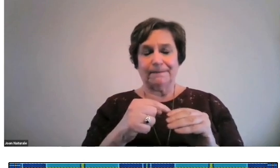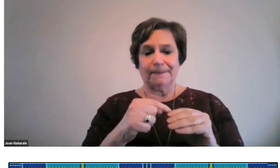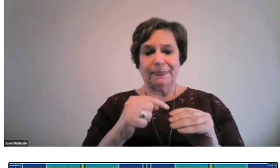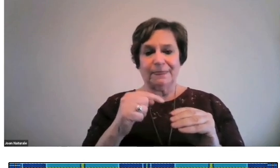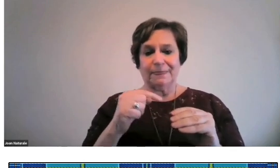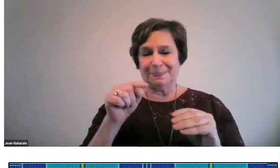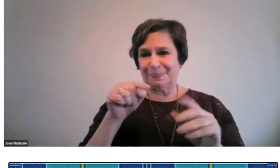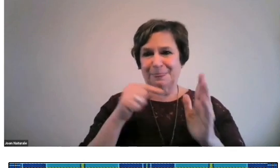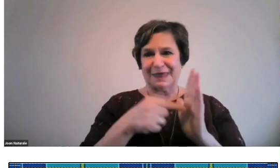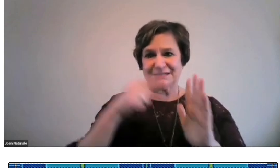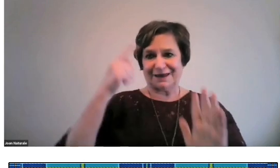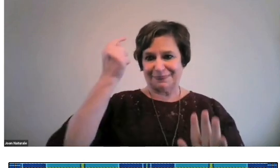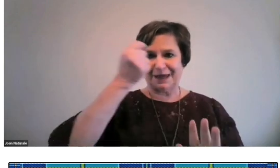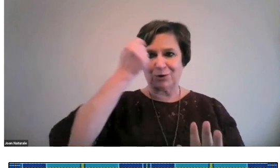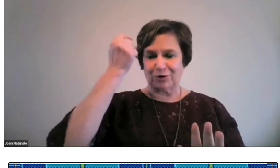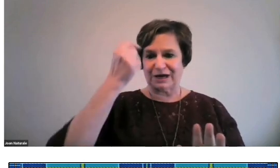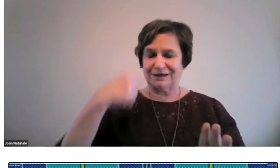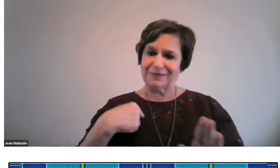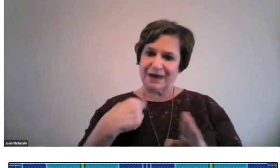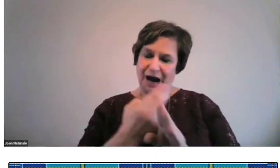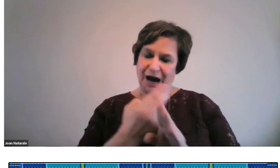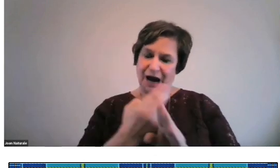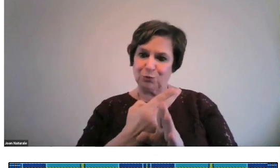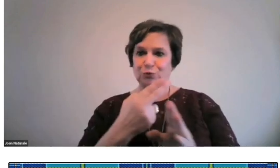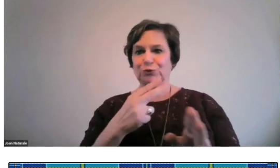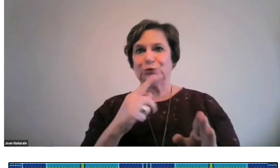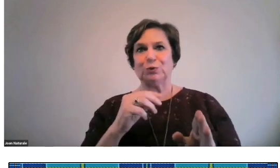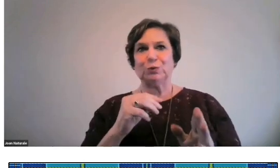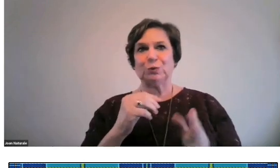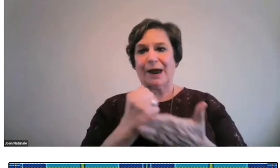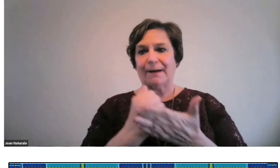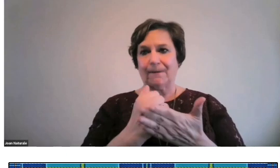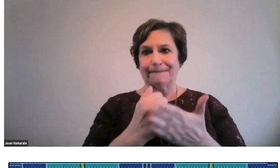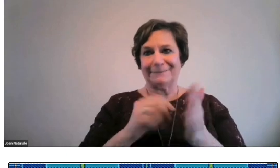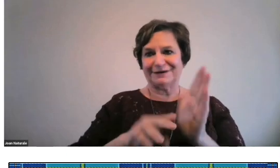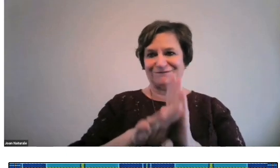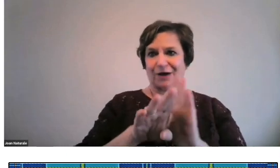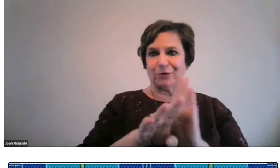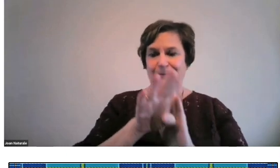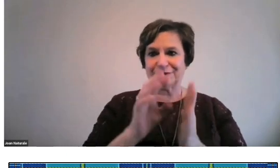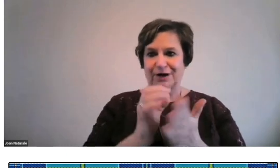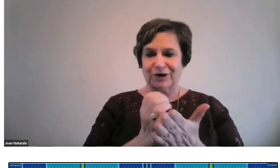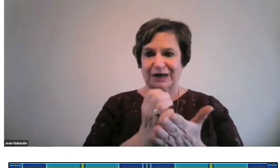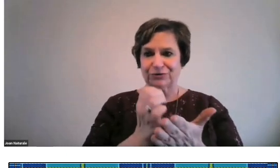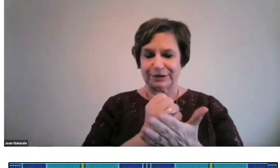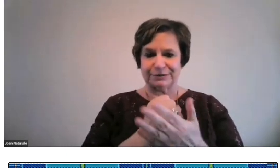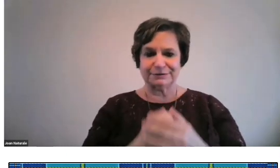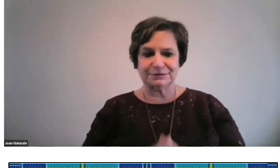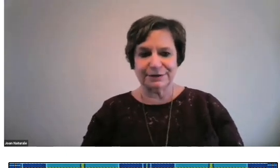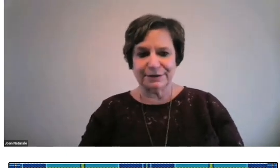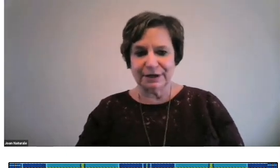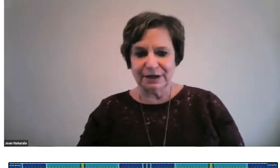I would like to talk to you about this theory that I used to help develop collections.